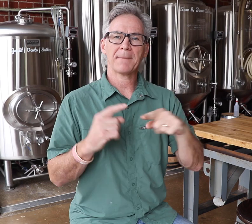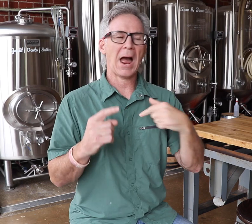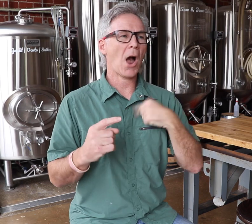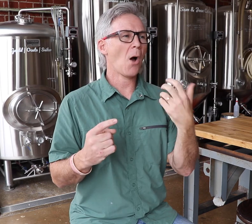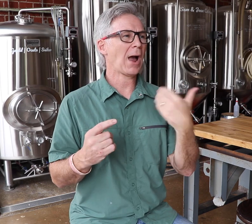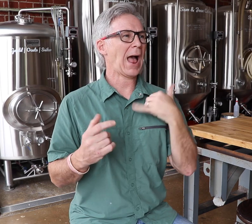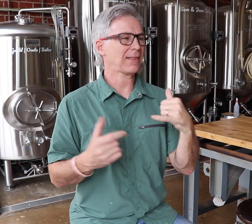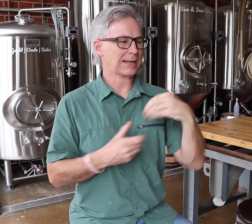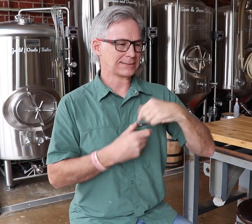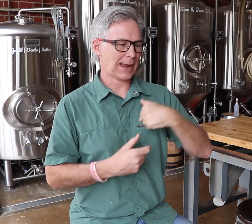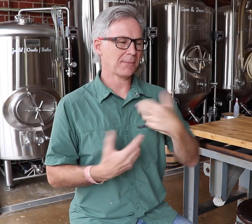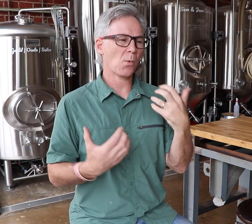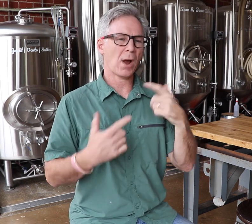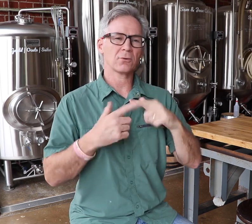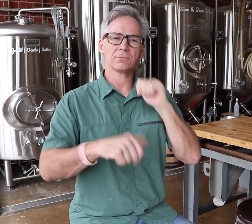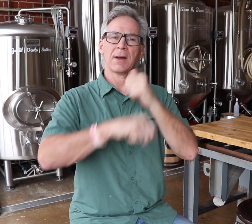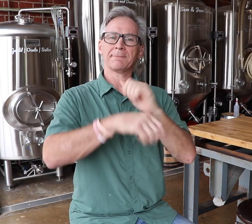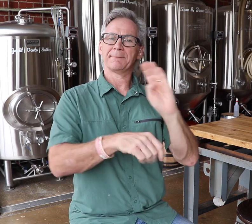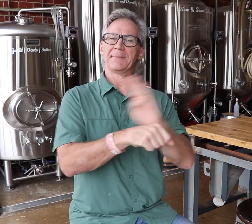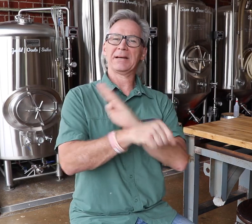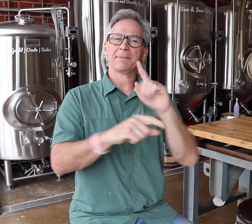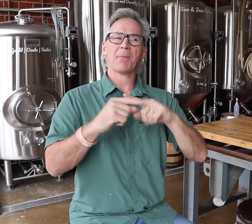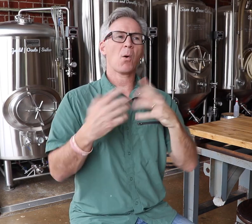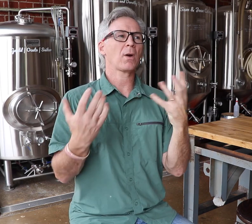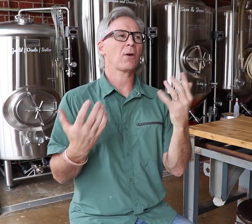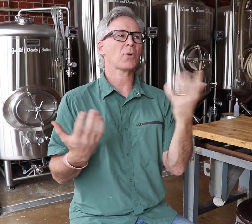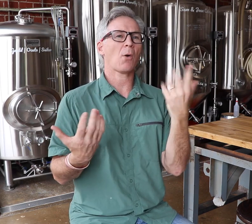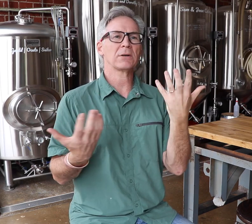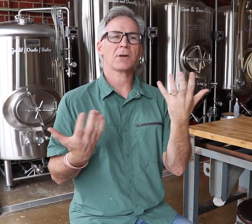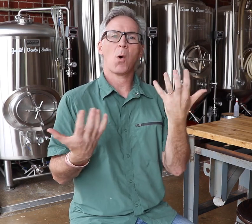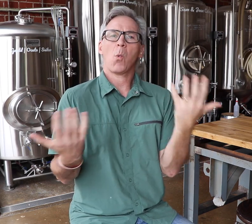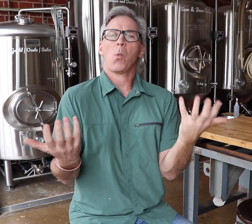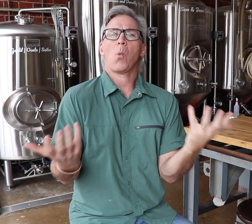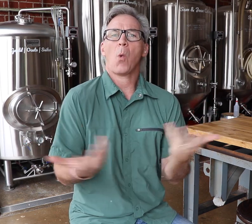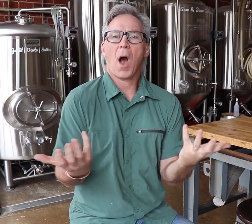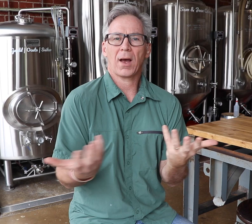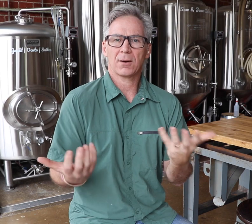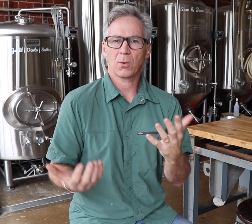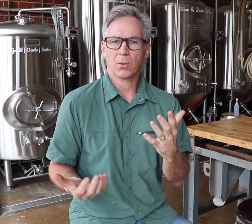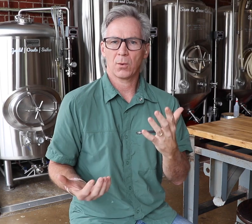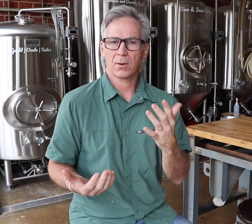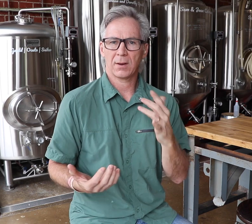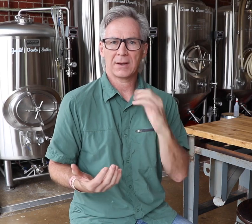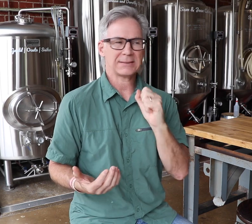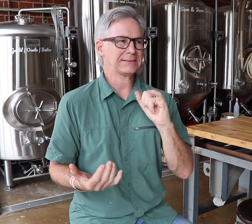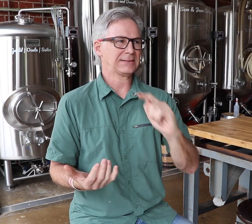but I had it in me that I wanted to start a business but I was never sure of what kind of business.